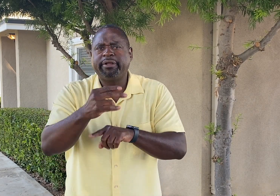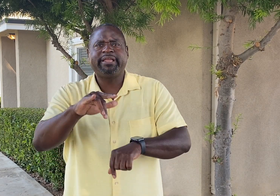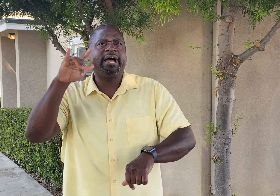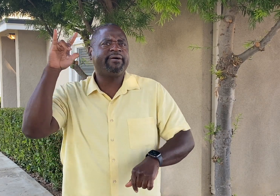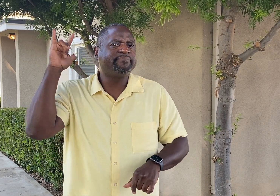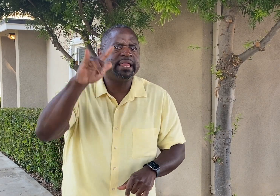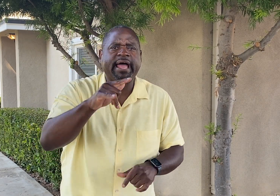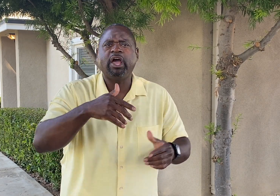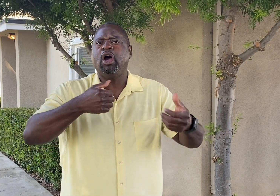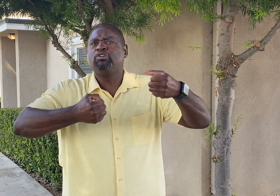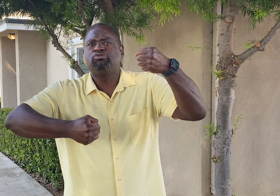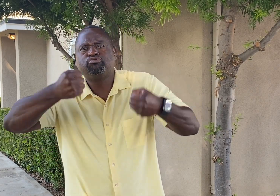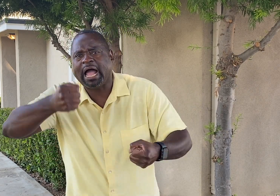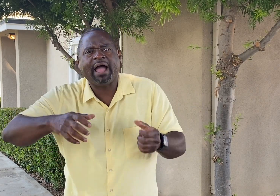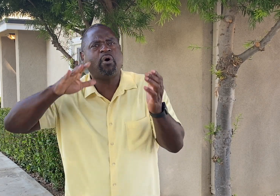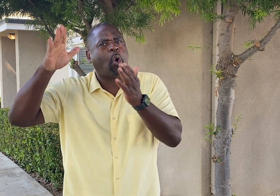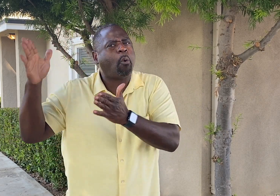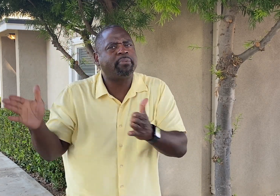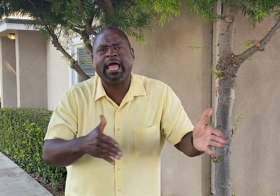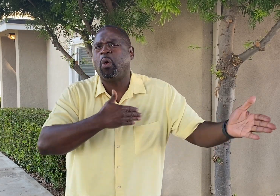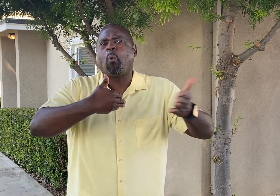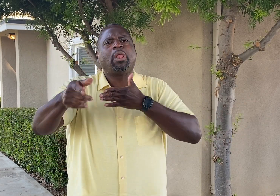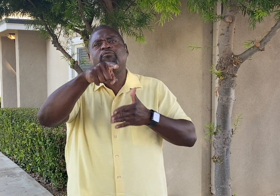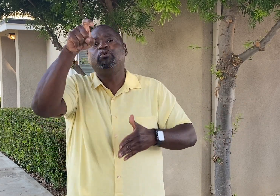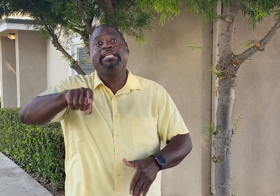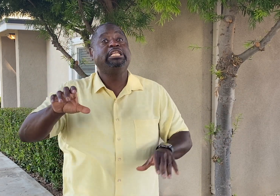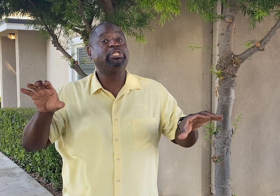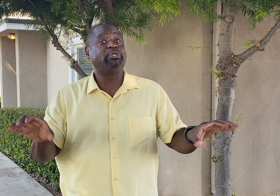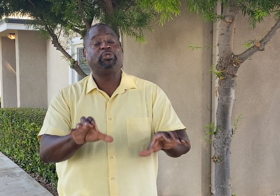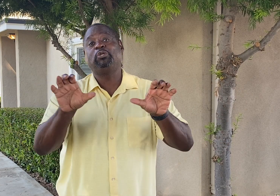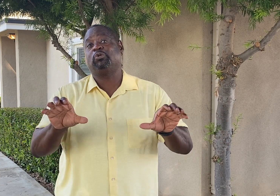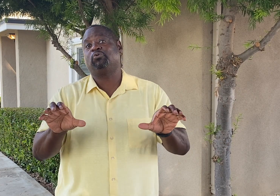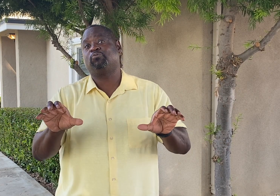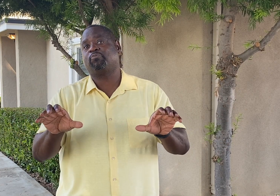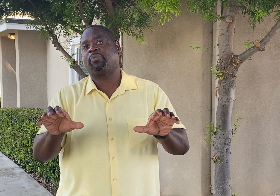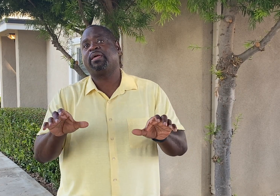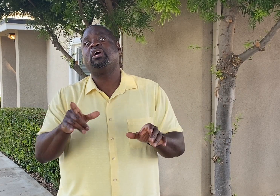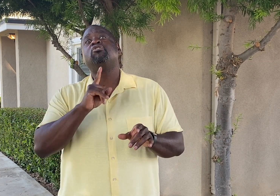trip by plane, car, or whatever you need to do for this event.